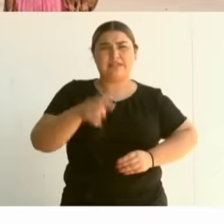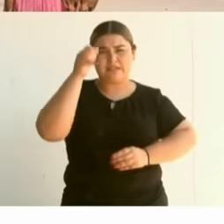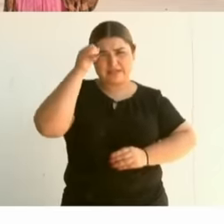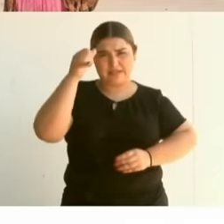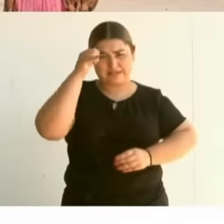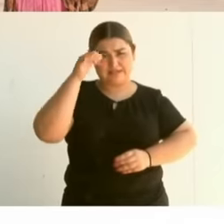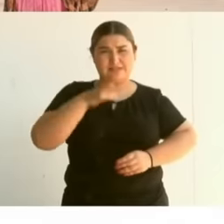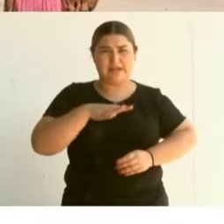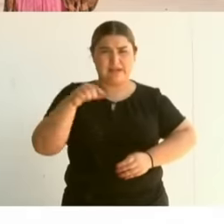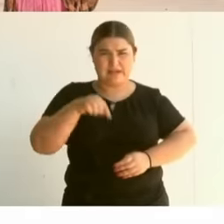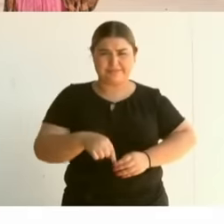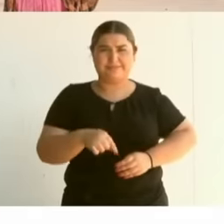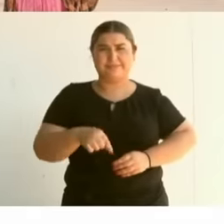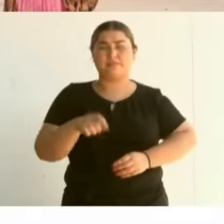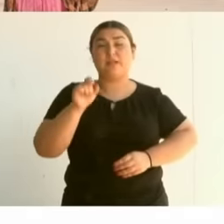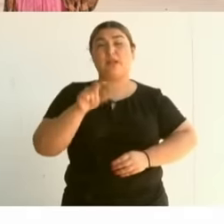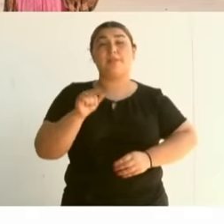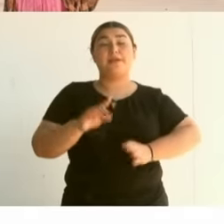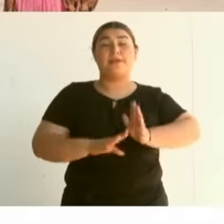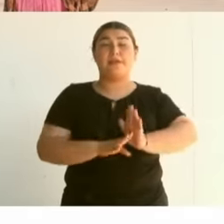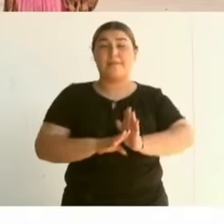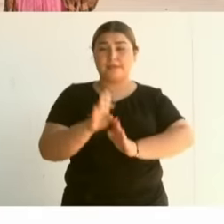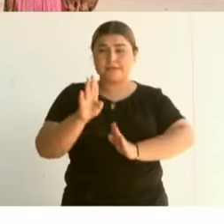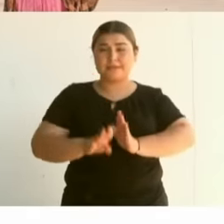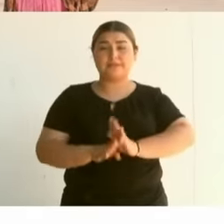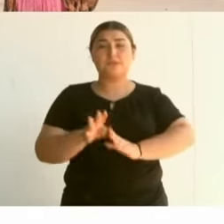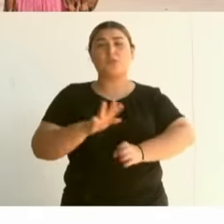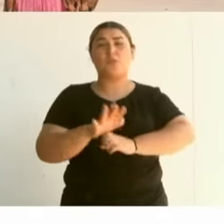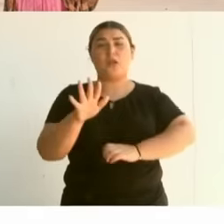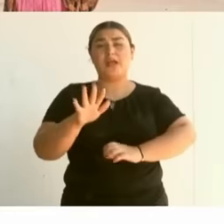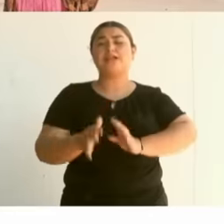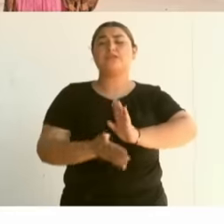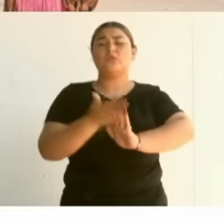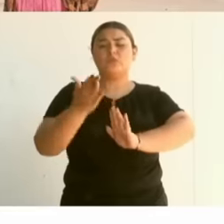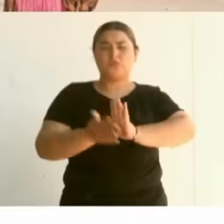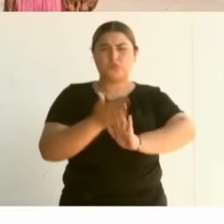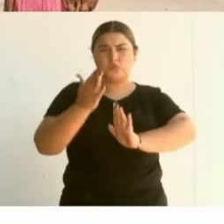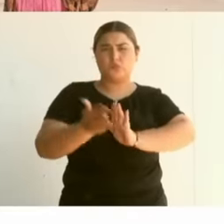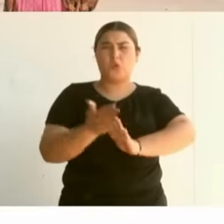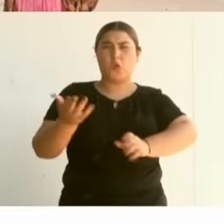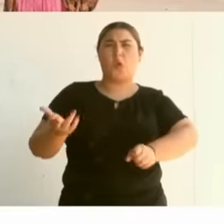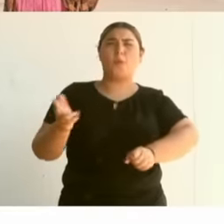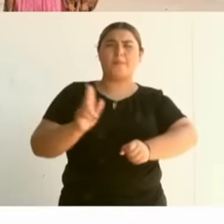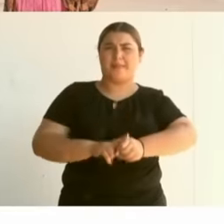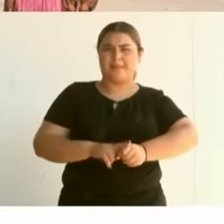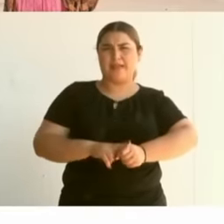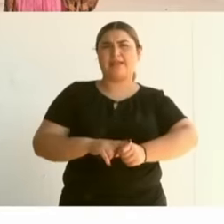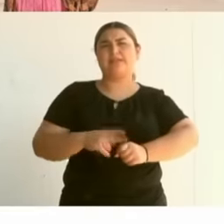progress in the construction of the rural hospital of second level in bican switch for an amount